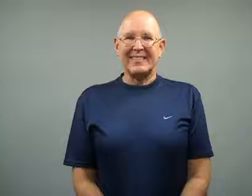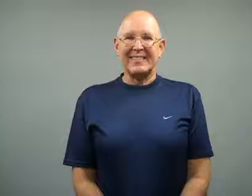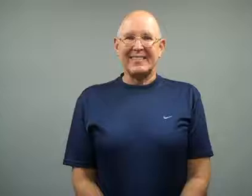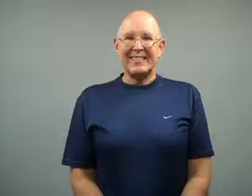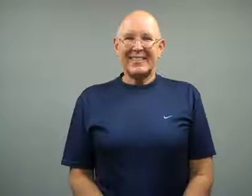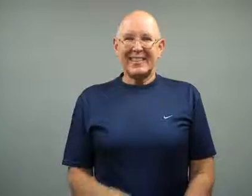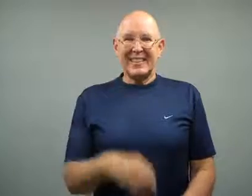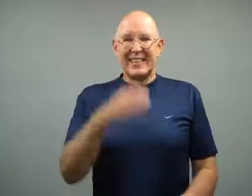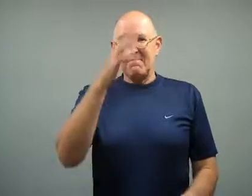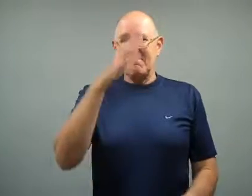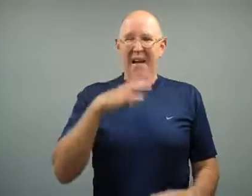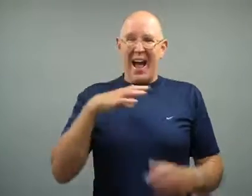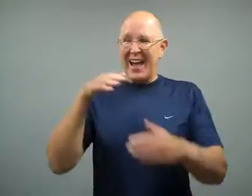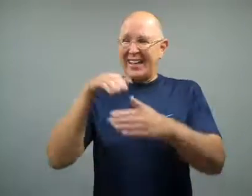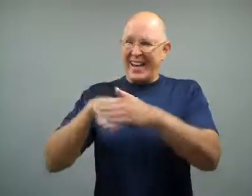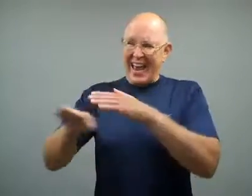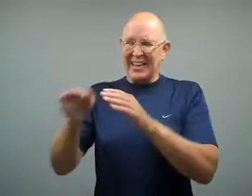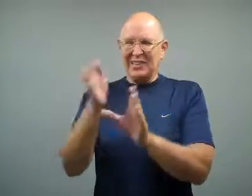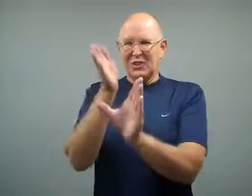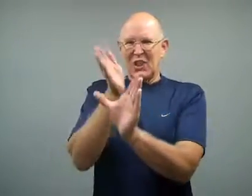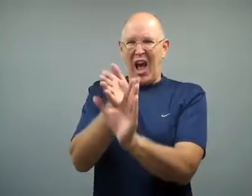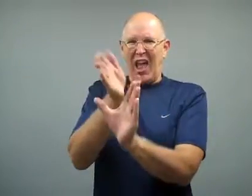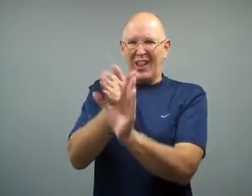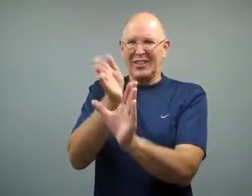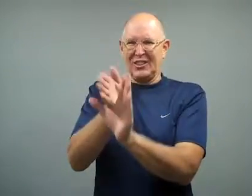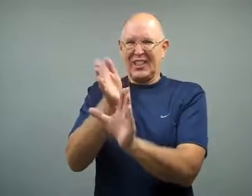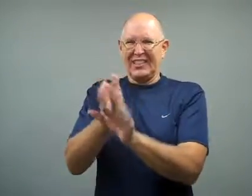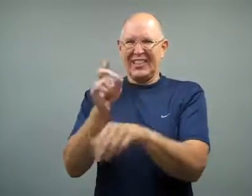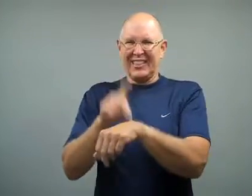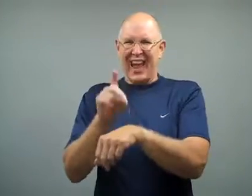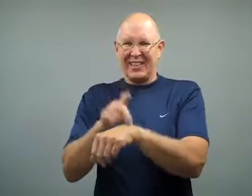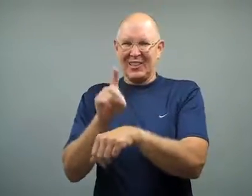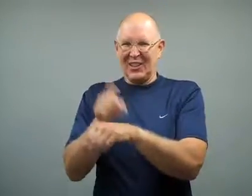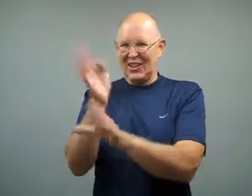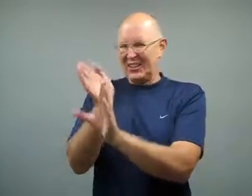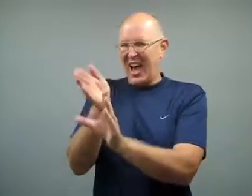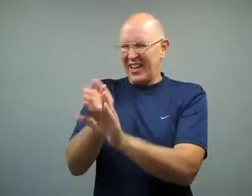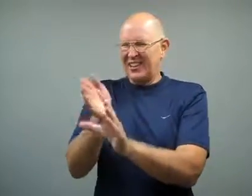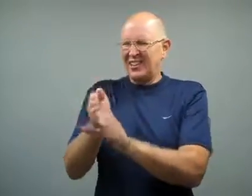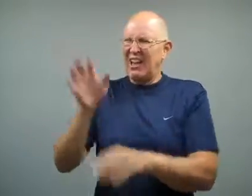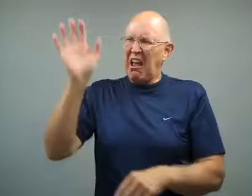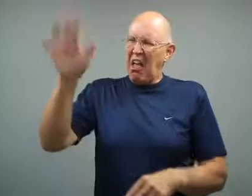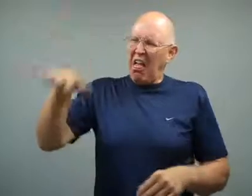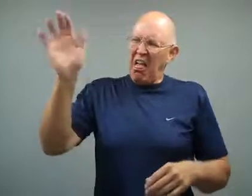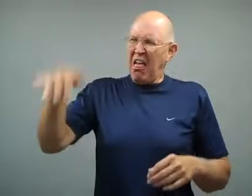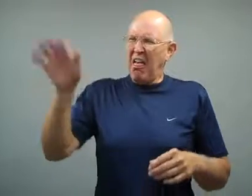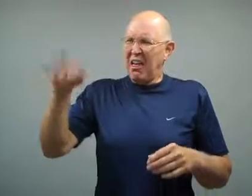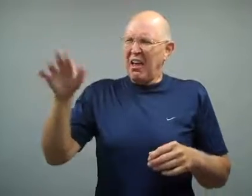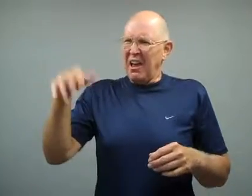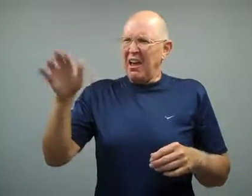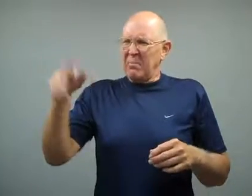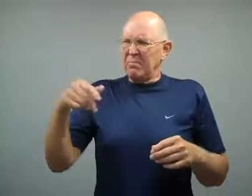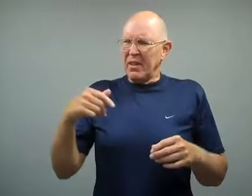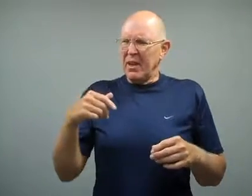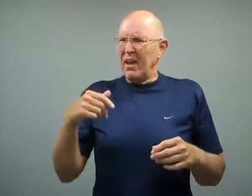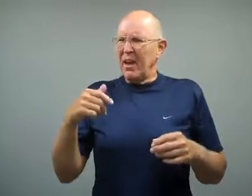A man went into a psychiatrist's office.